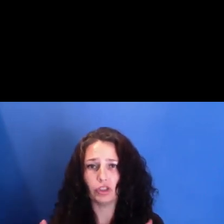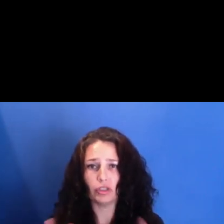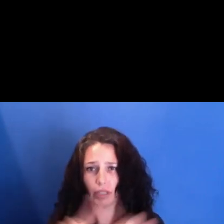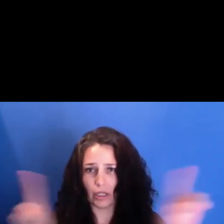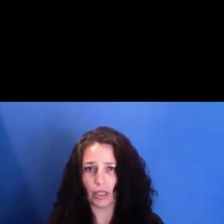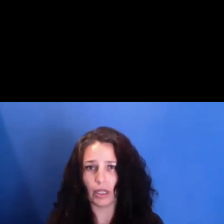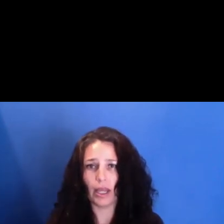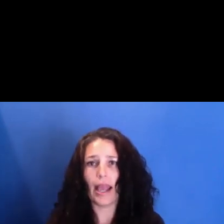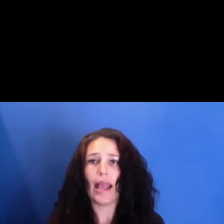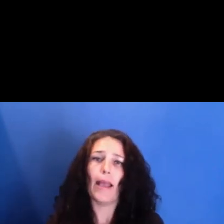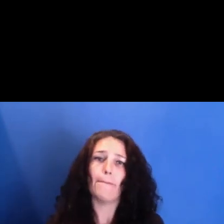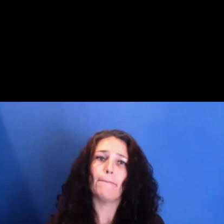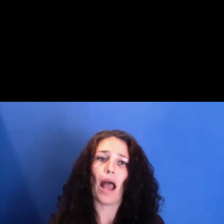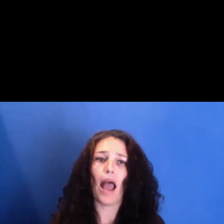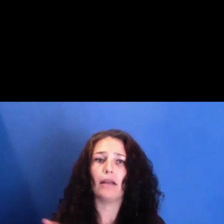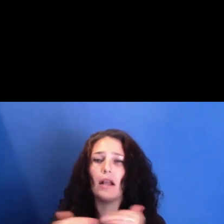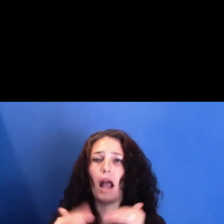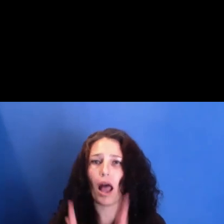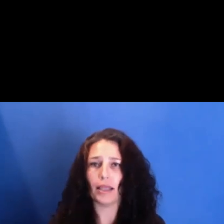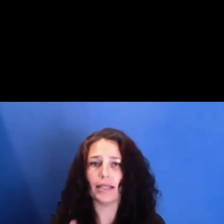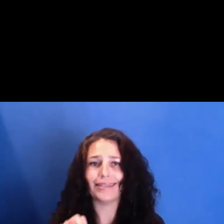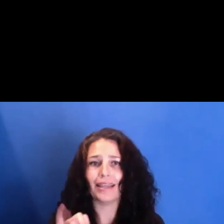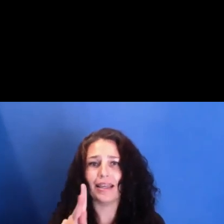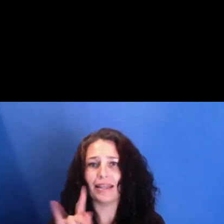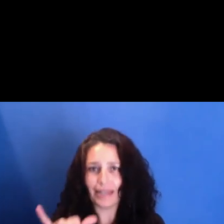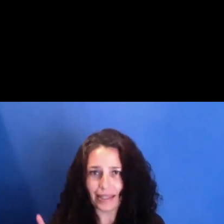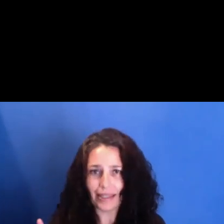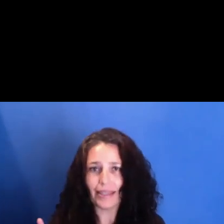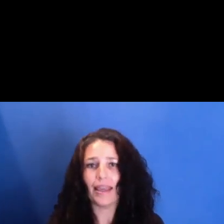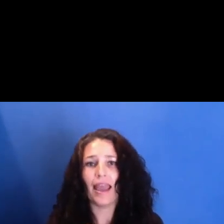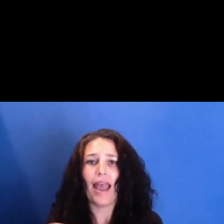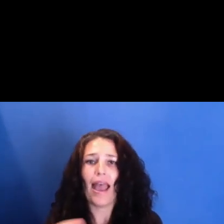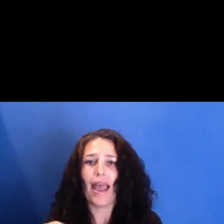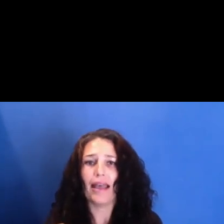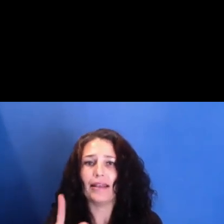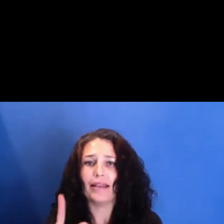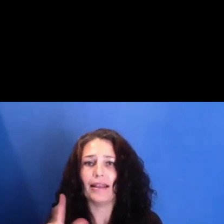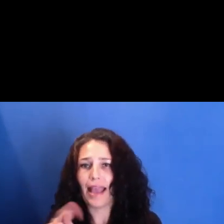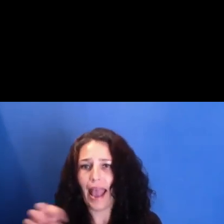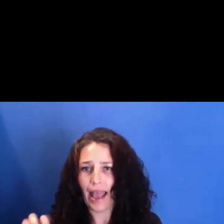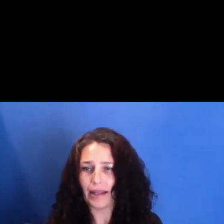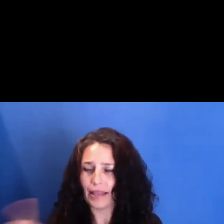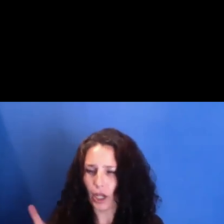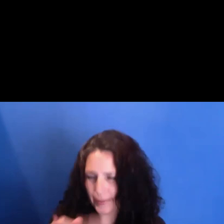Bhardwaj will moderate those. It's important to know during the Q&A portion,